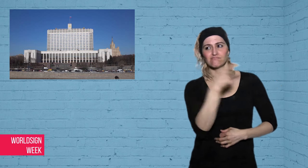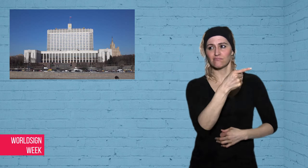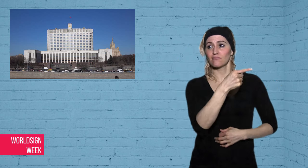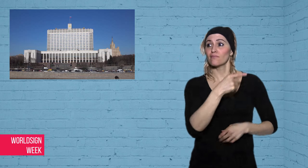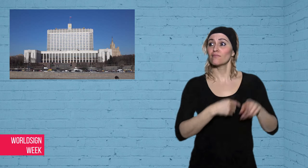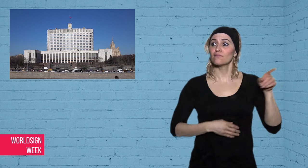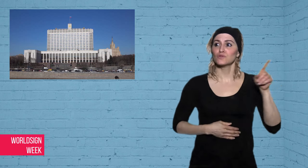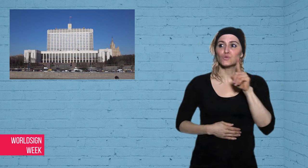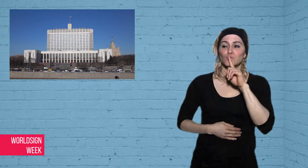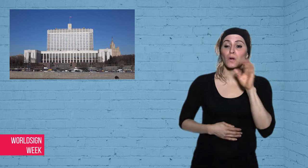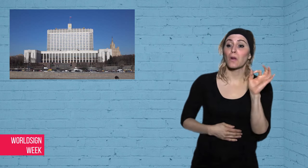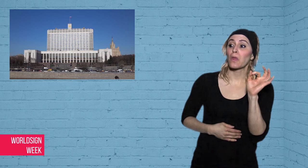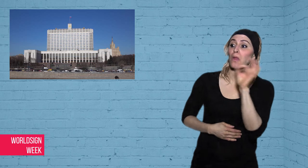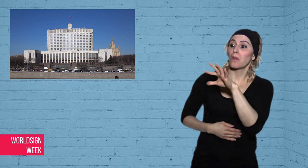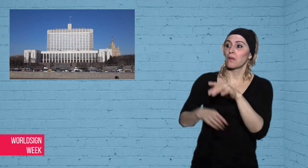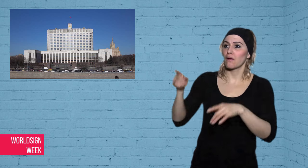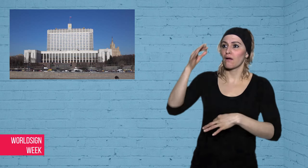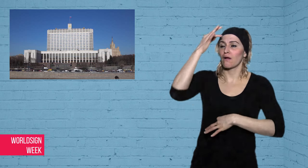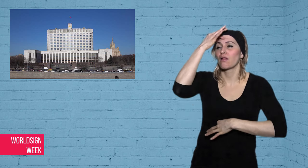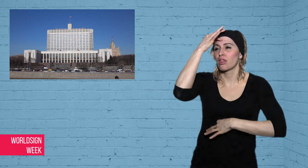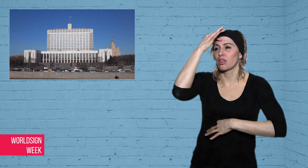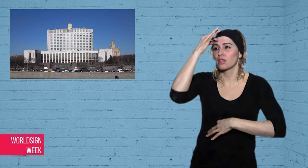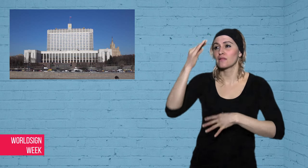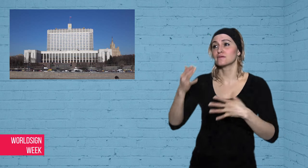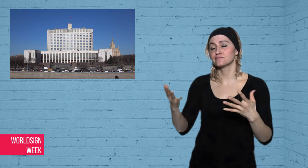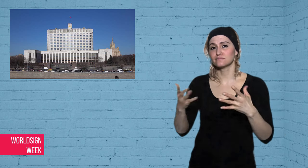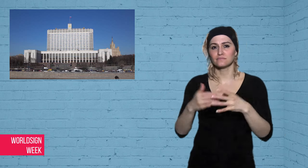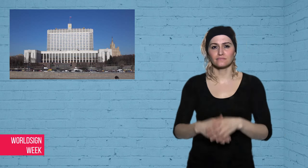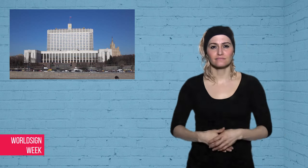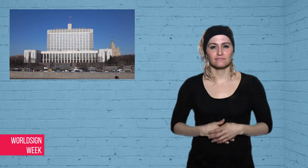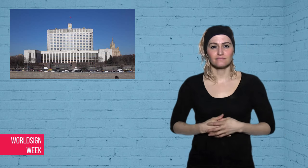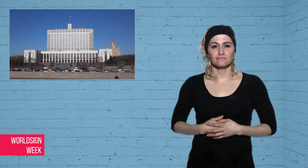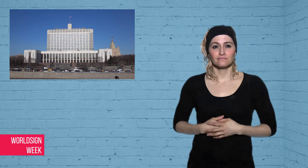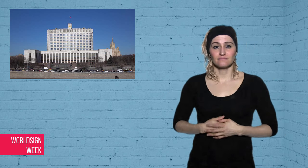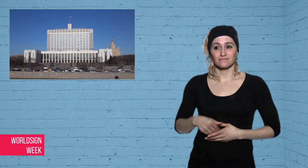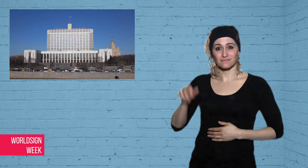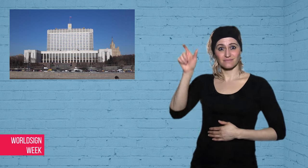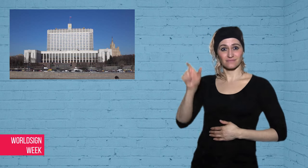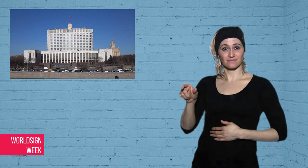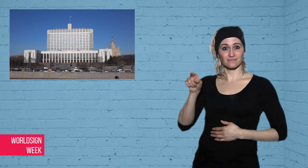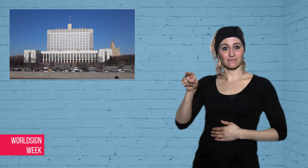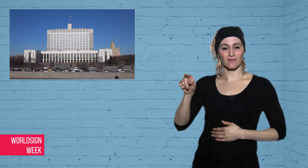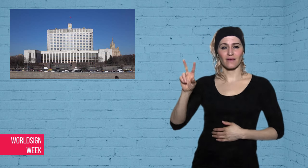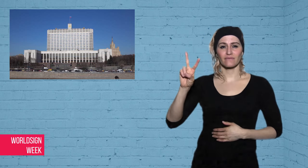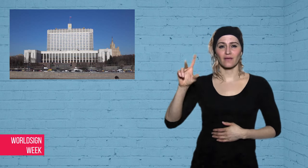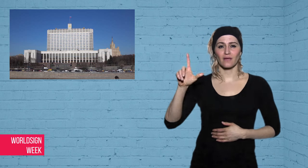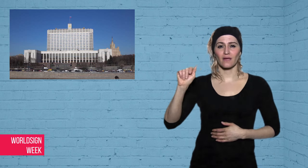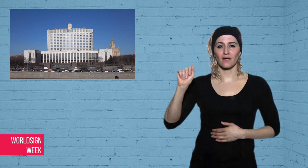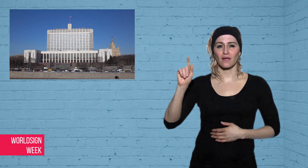the government for poisoning him.